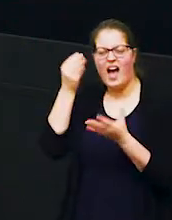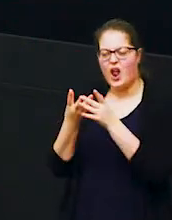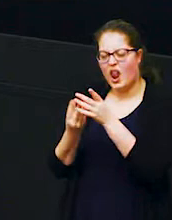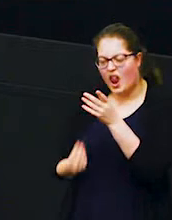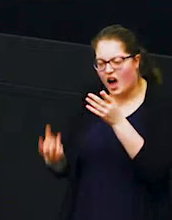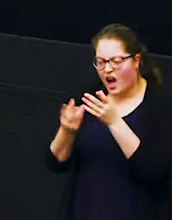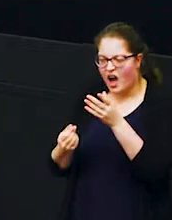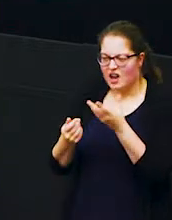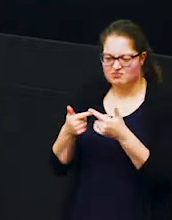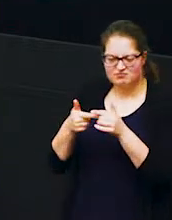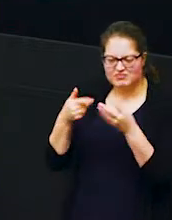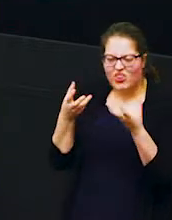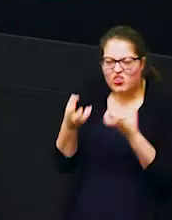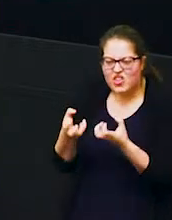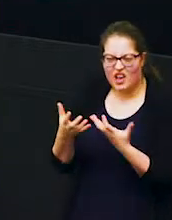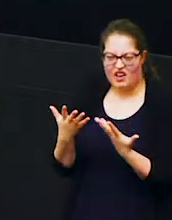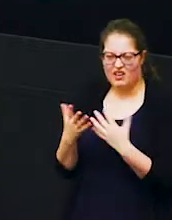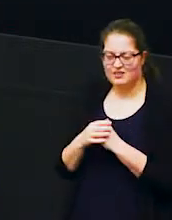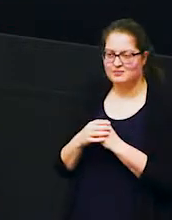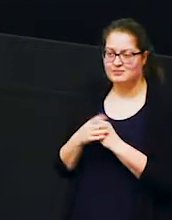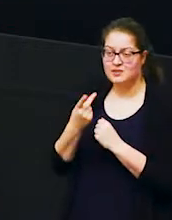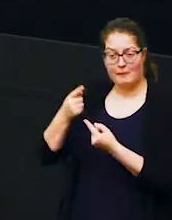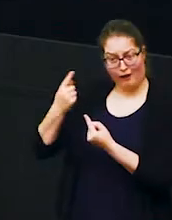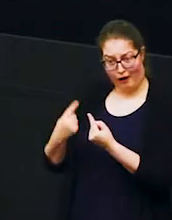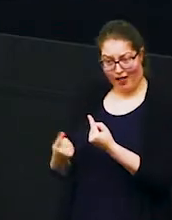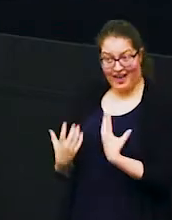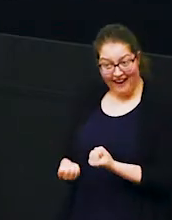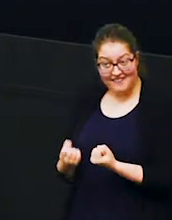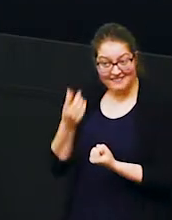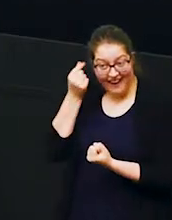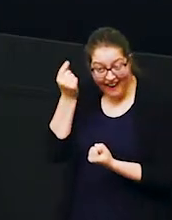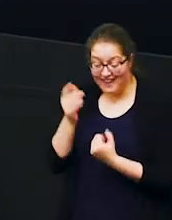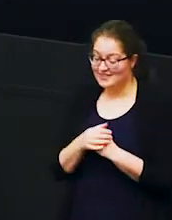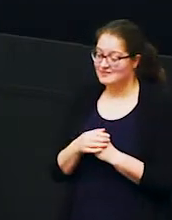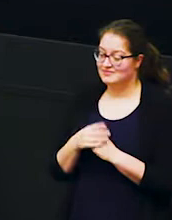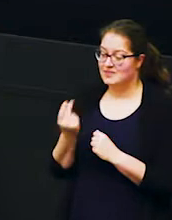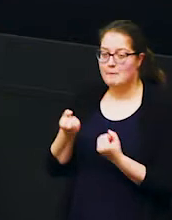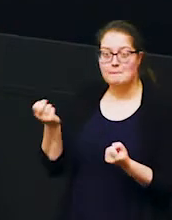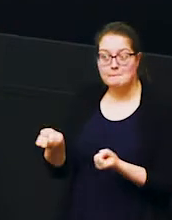of that tail hair some elephants have curly tail hair some elephants have blonde tail hair even